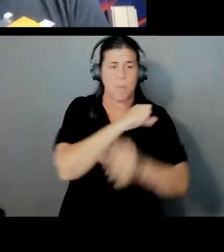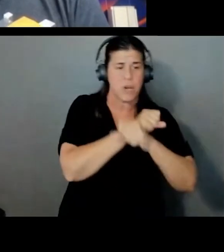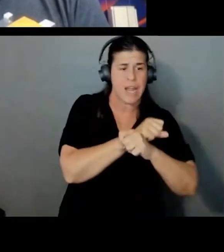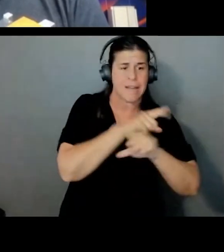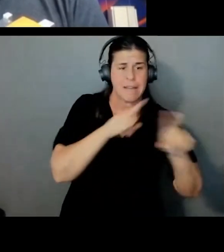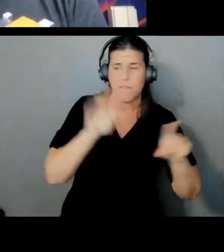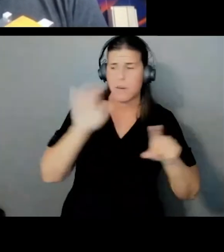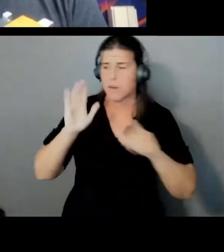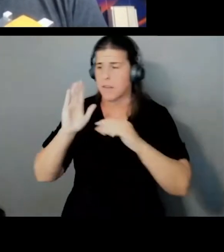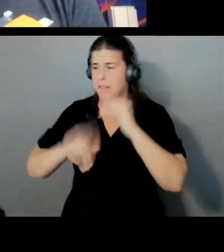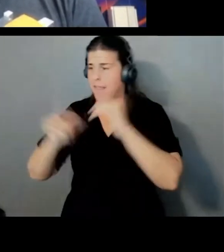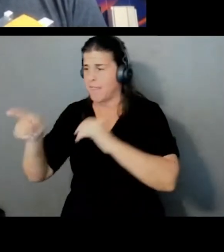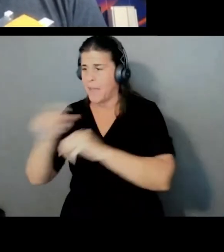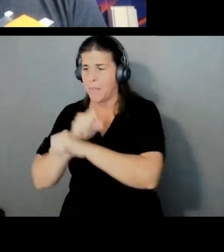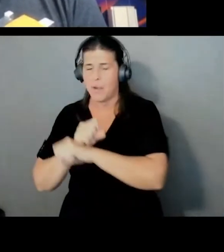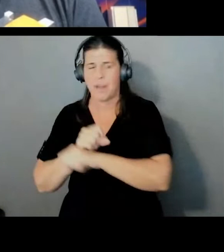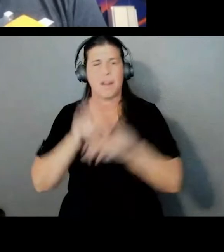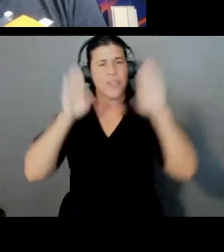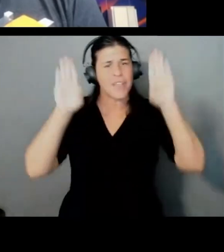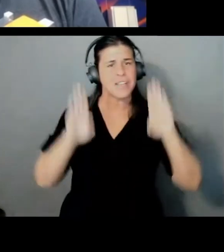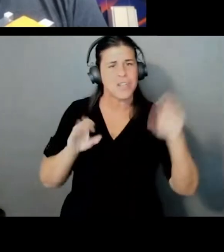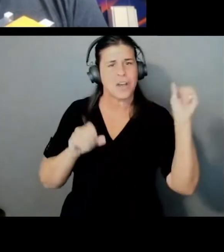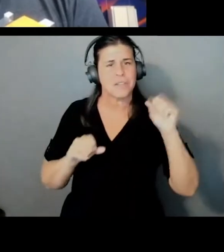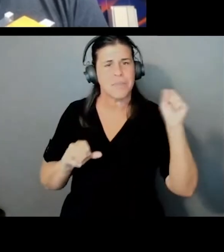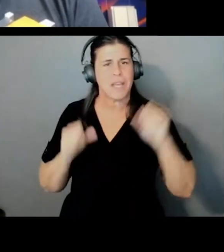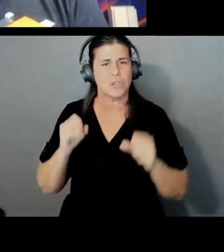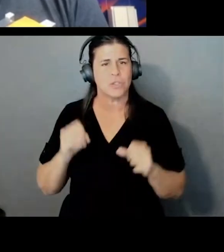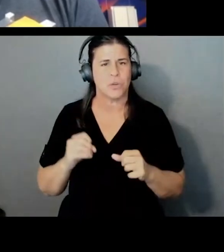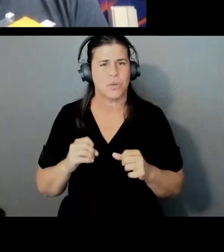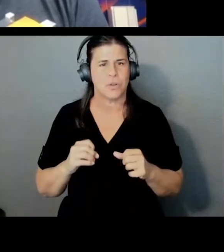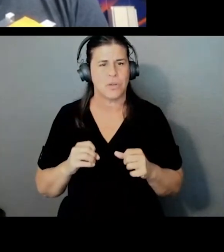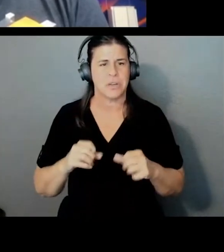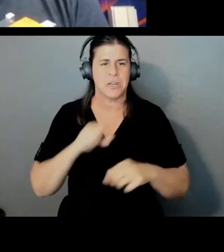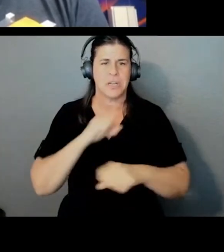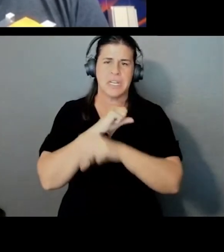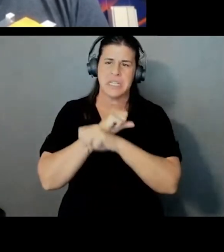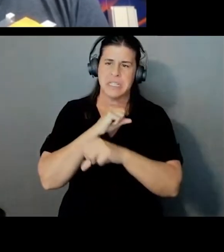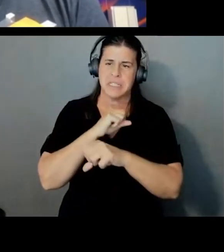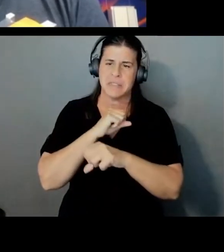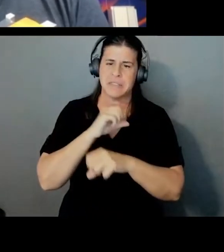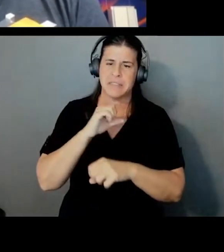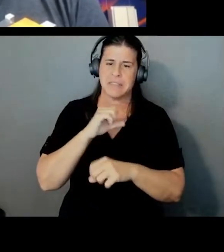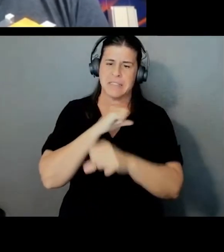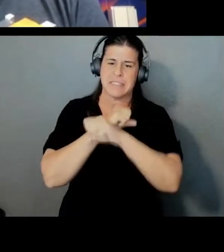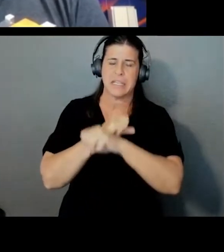That's awesome. Yeah, so, secure communications. You've mentioned this term already: